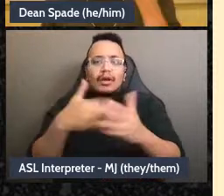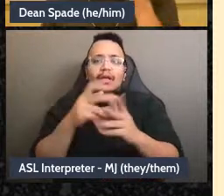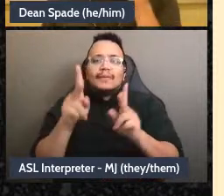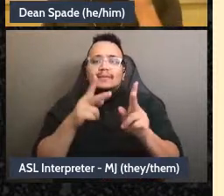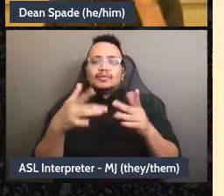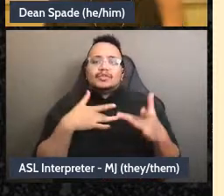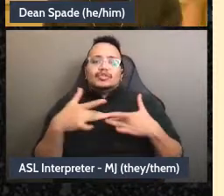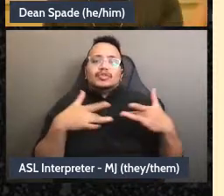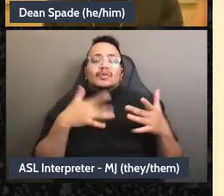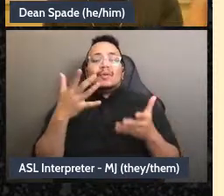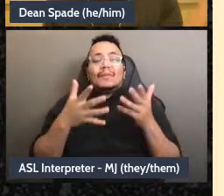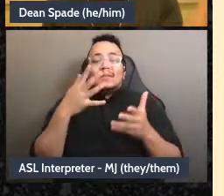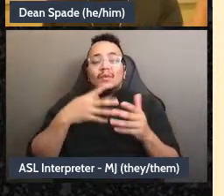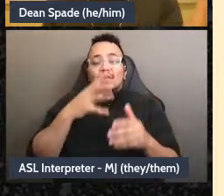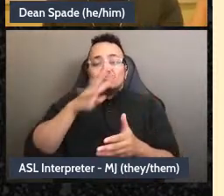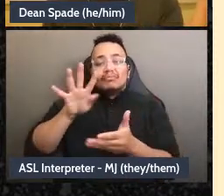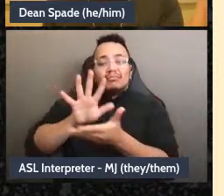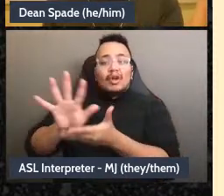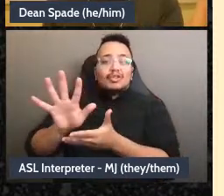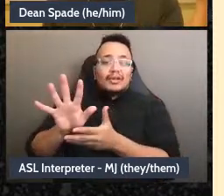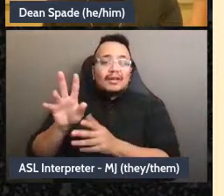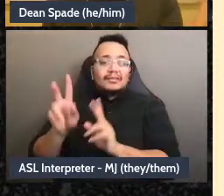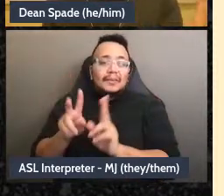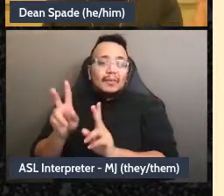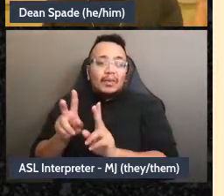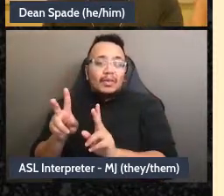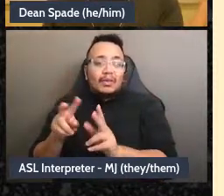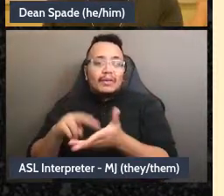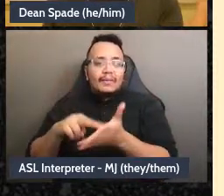and that could mean we're leaving out people who have experiences that really matter